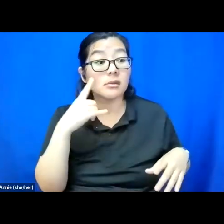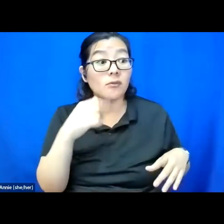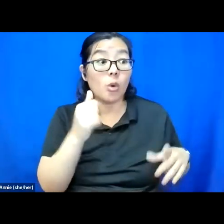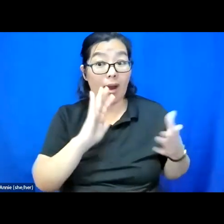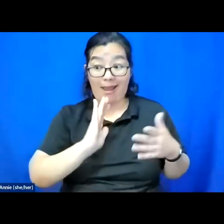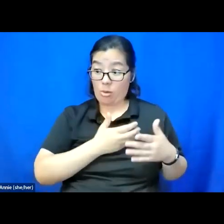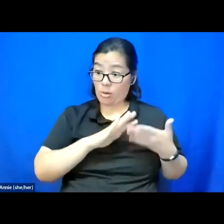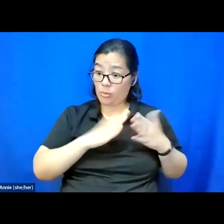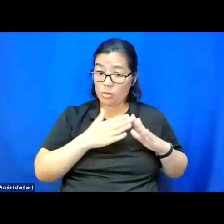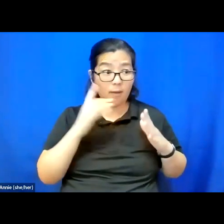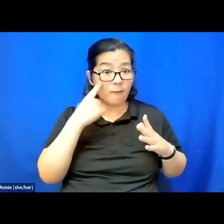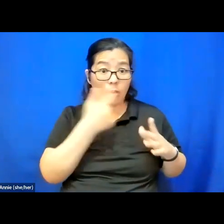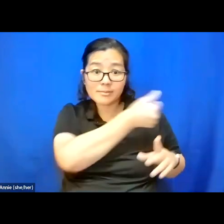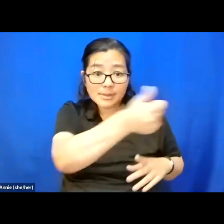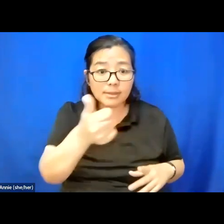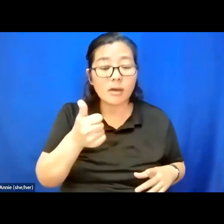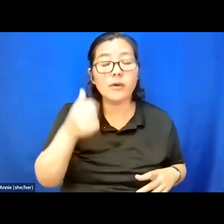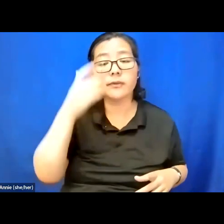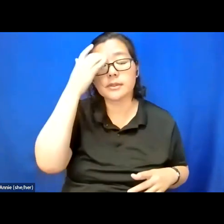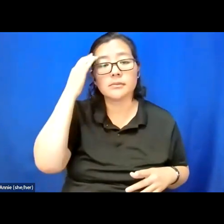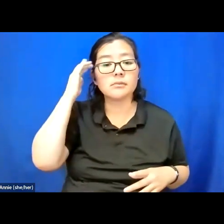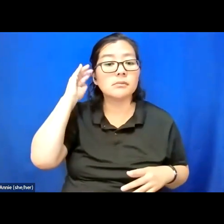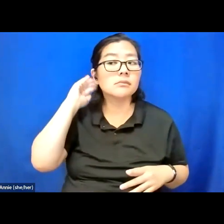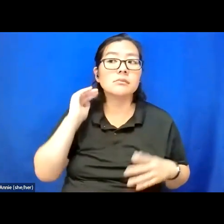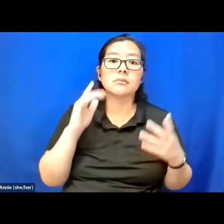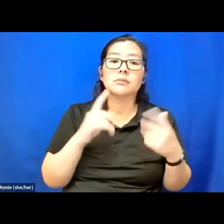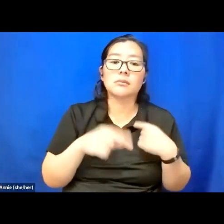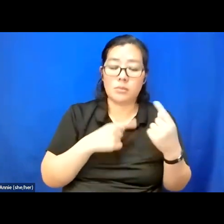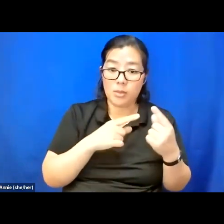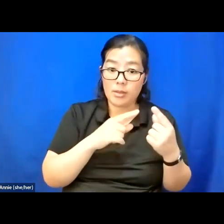What are the greater trends in advocacy that can be integrated into your own work?